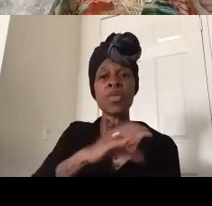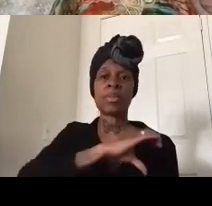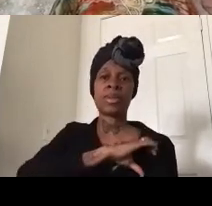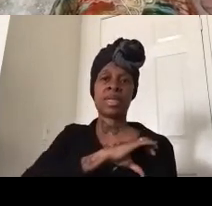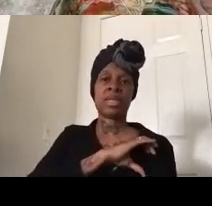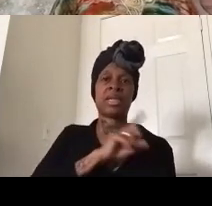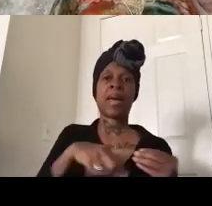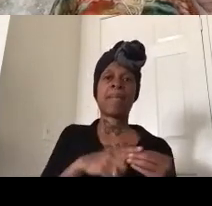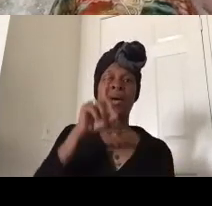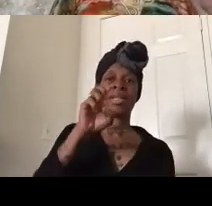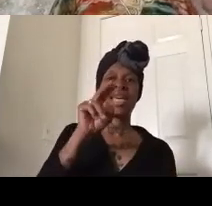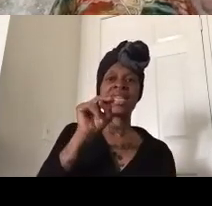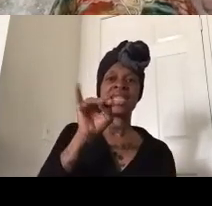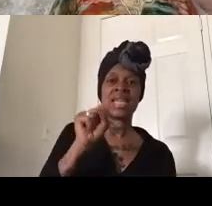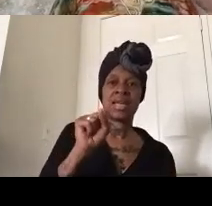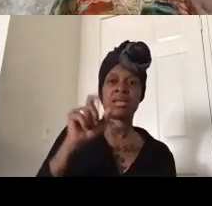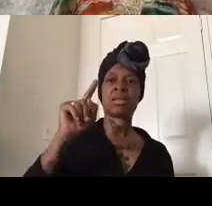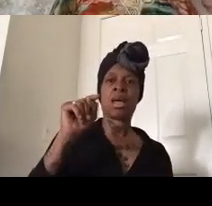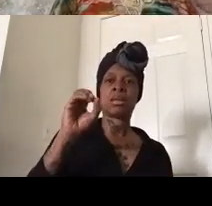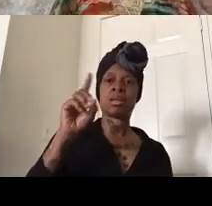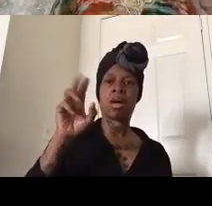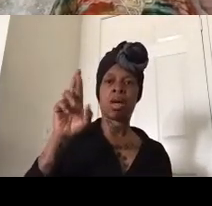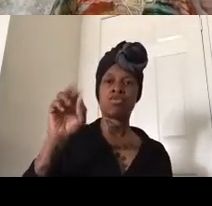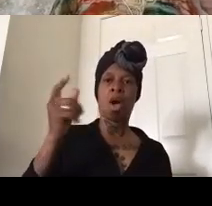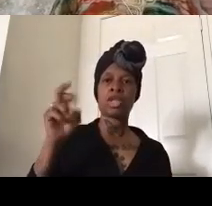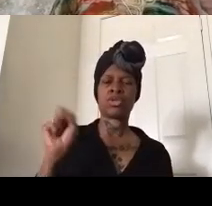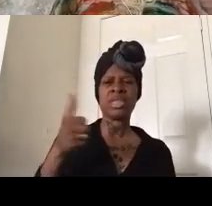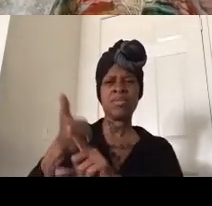members in 2017 and got him killed for